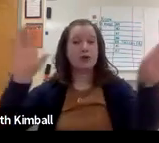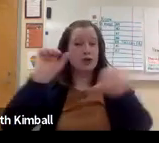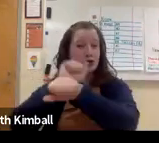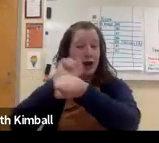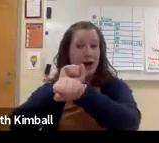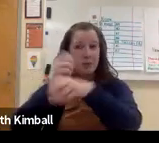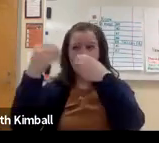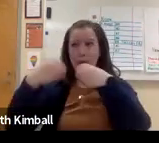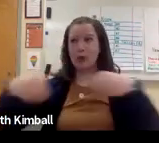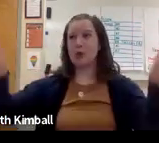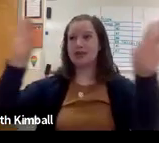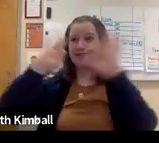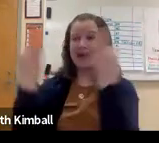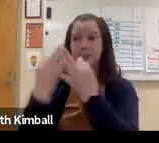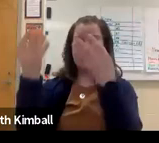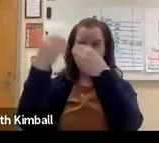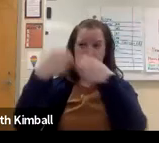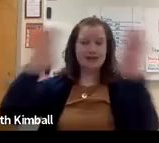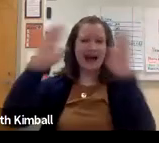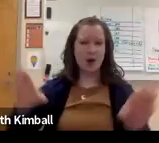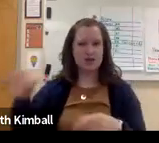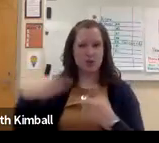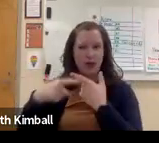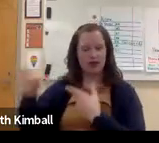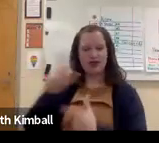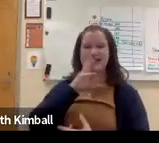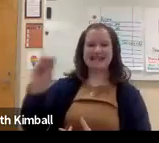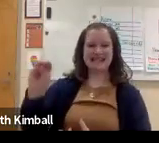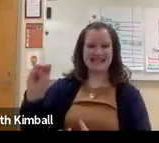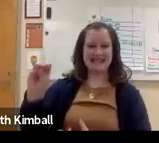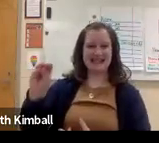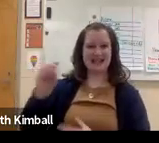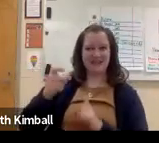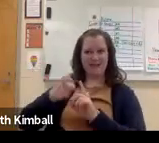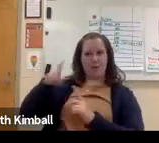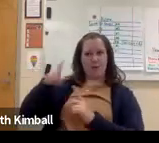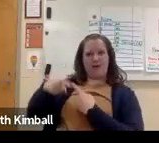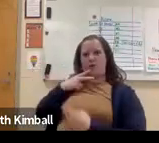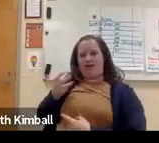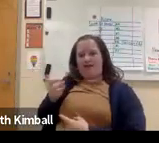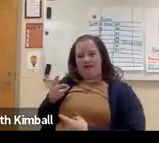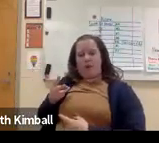So it's really important for us to stress to our students that are in their teens about how important it